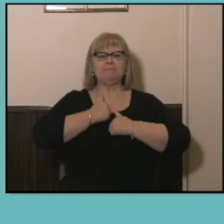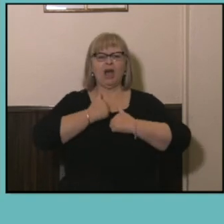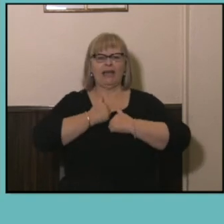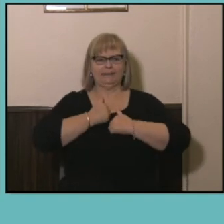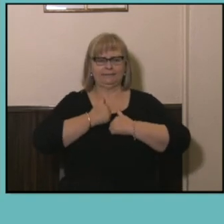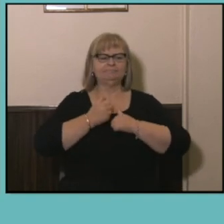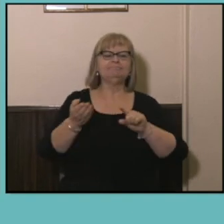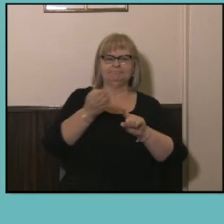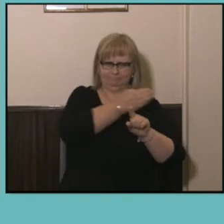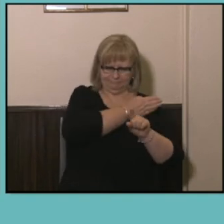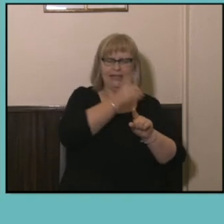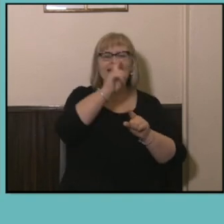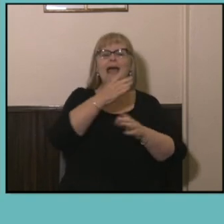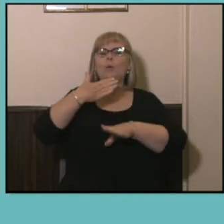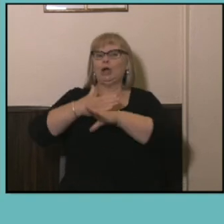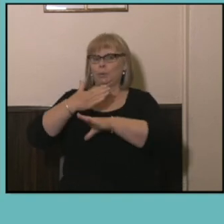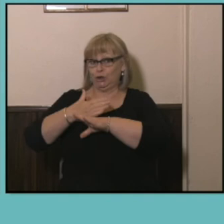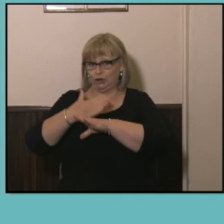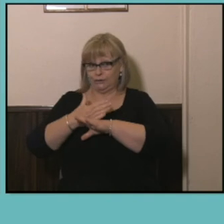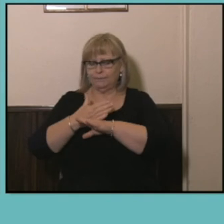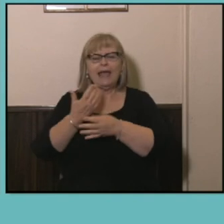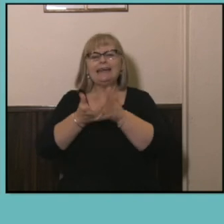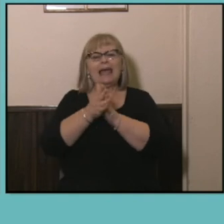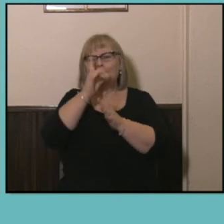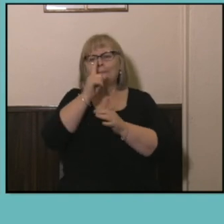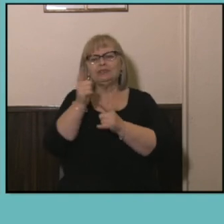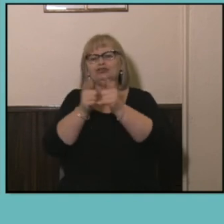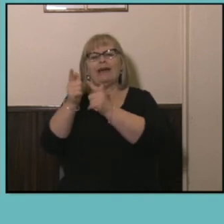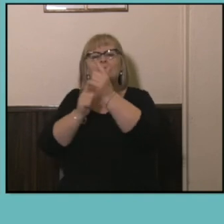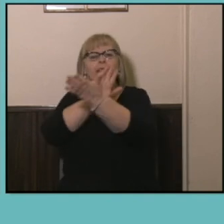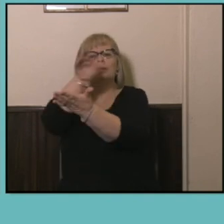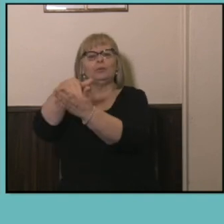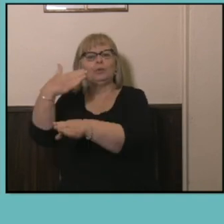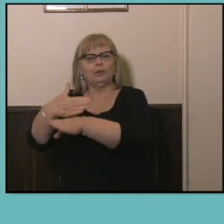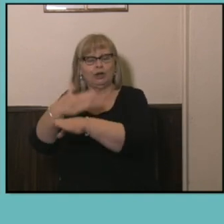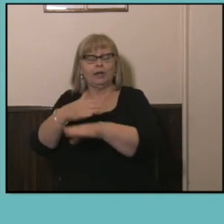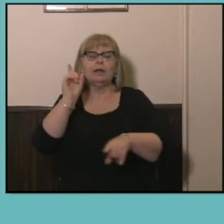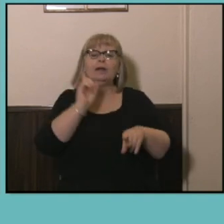workplace and how people travel to work. Method of travel to work is of